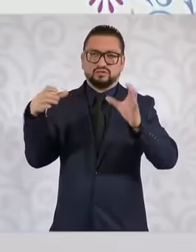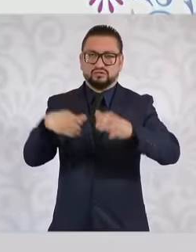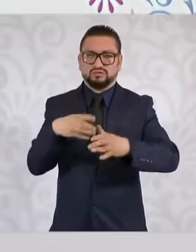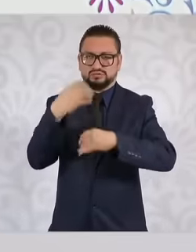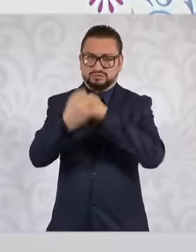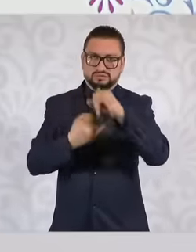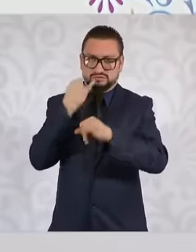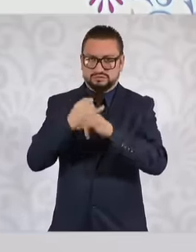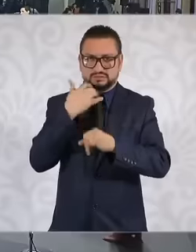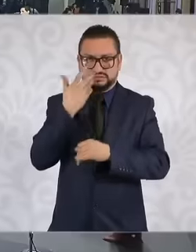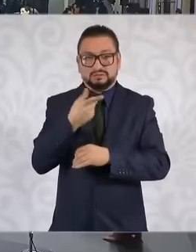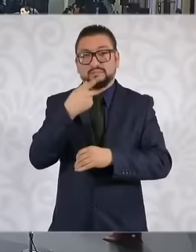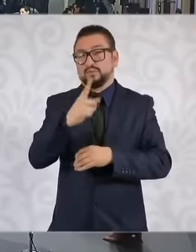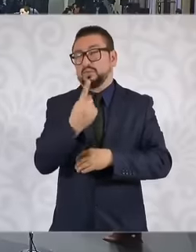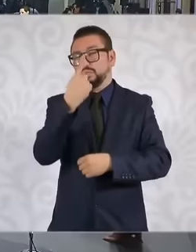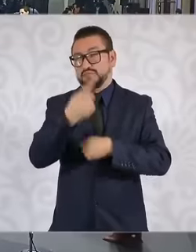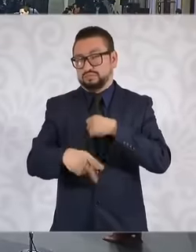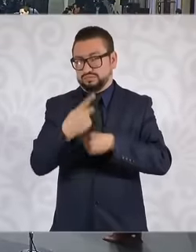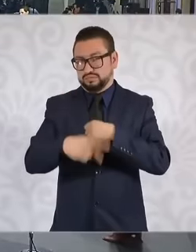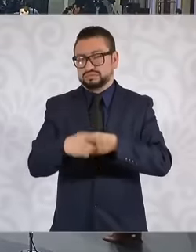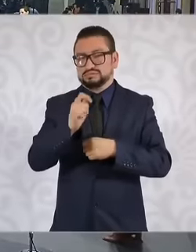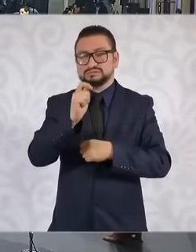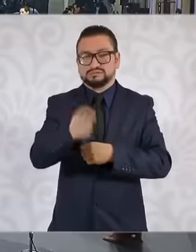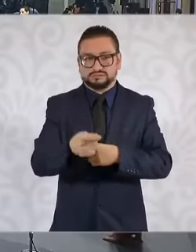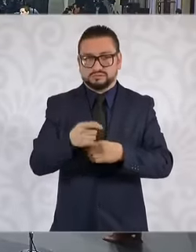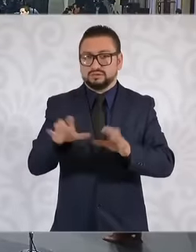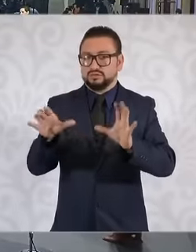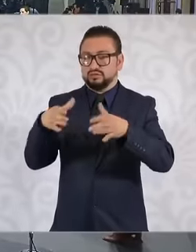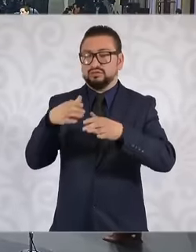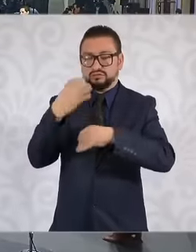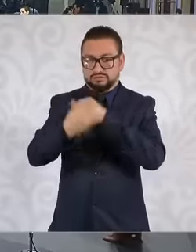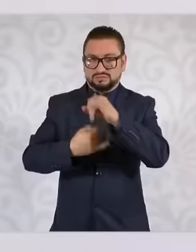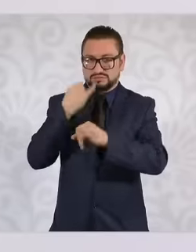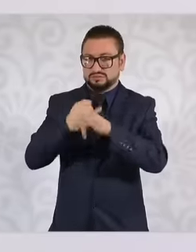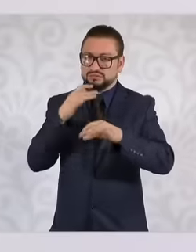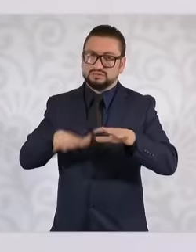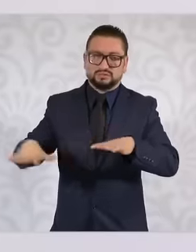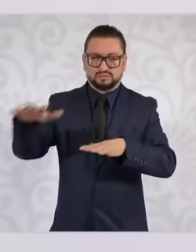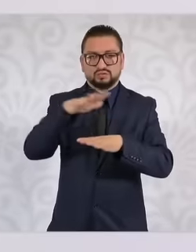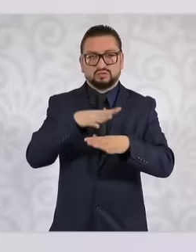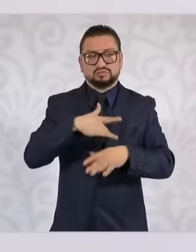But there is a risk at this moment the international community is aware that there is an